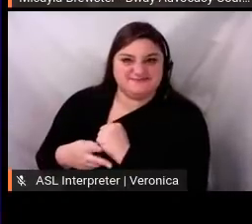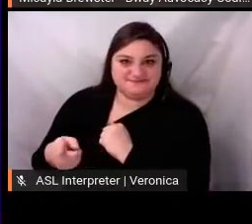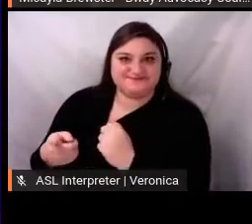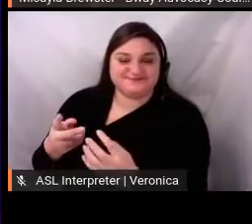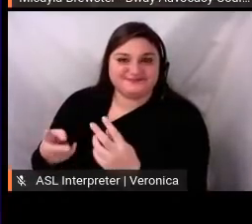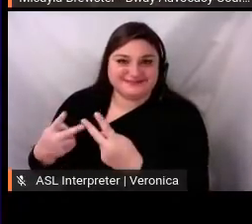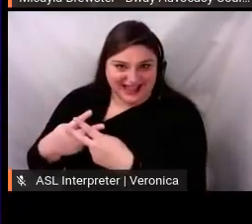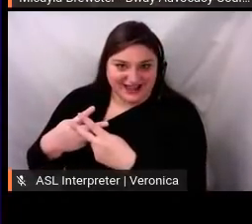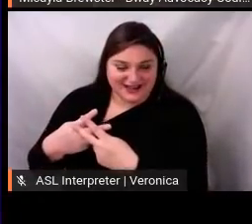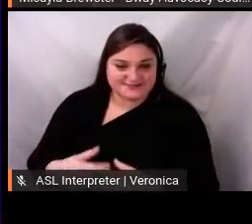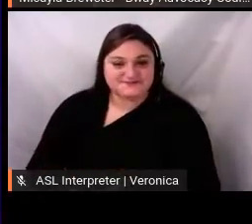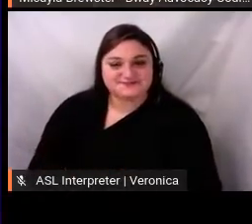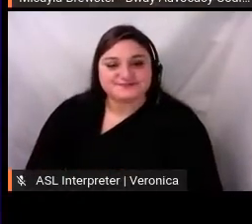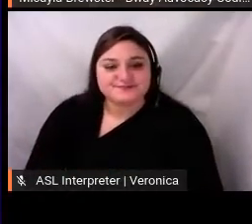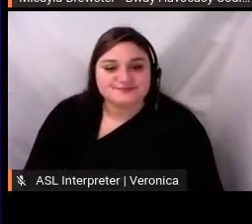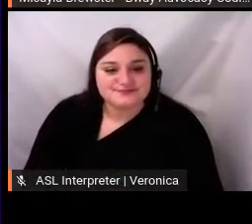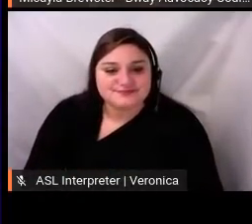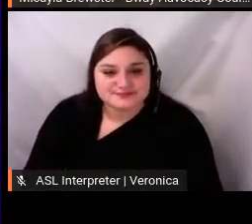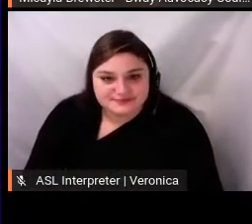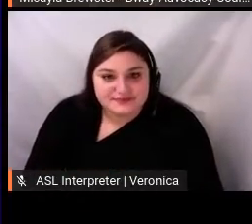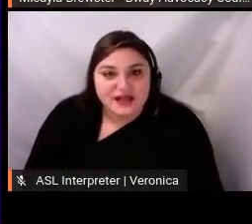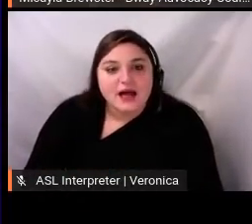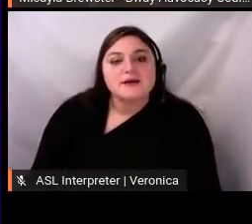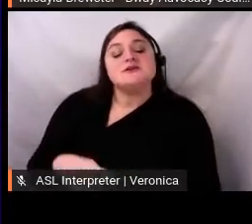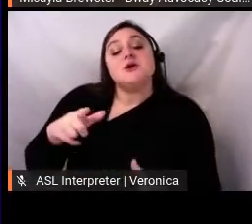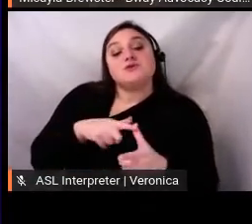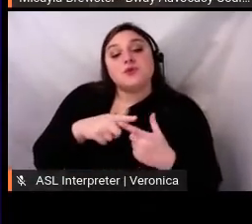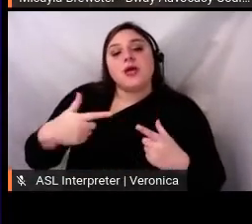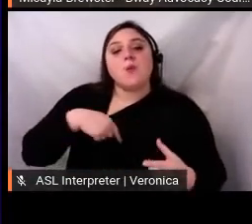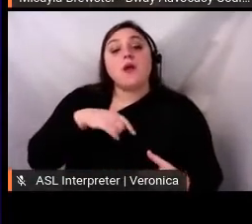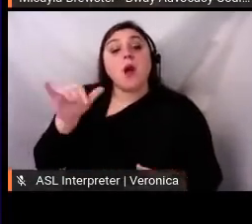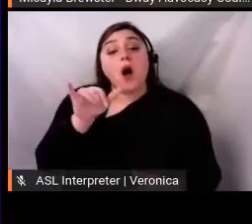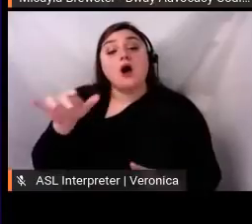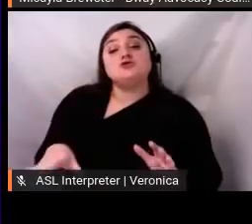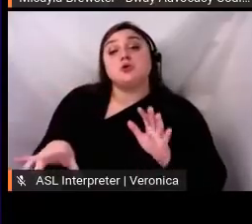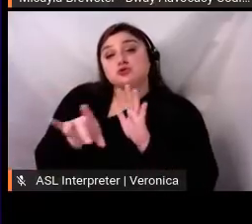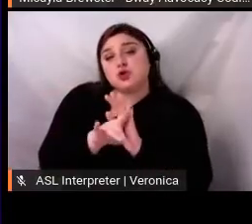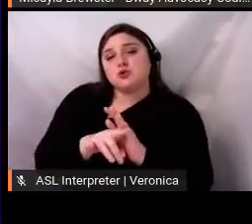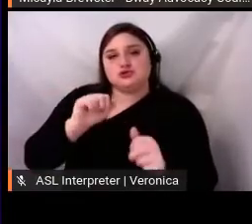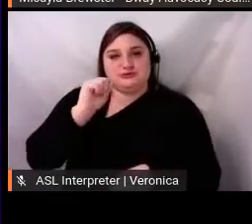day just for members of the Black theater community. So, this space was